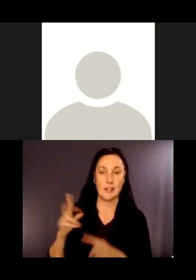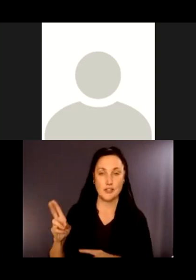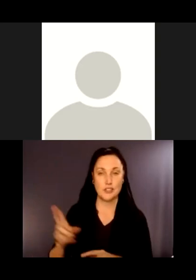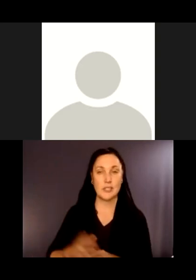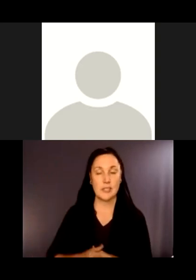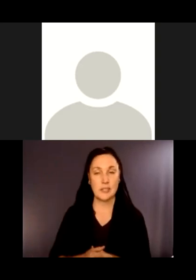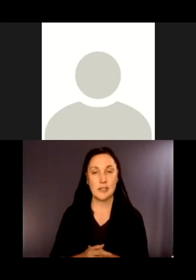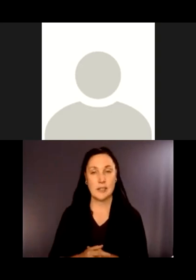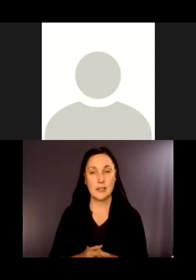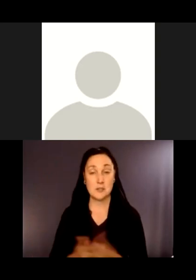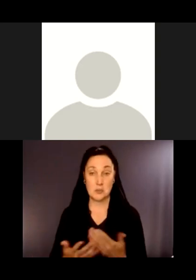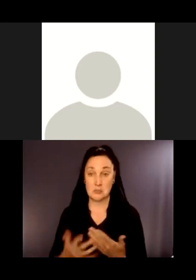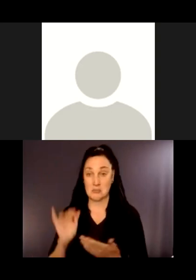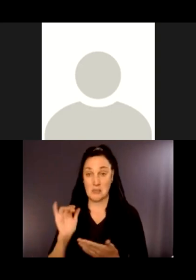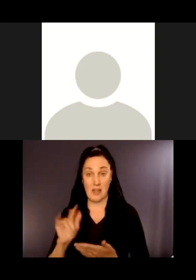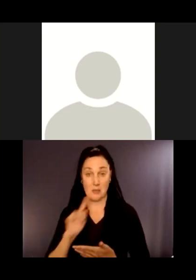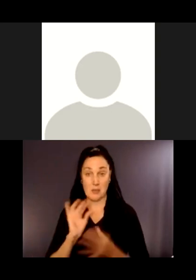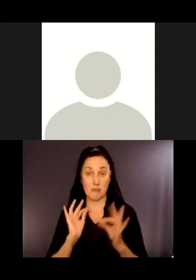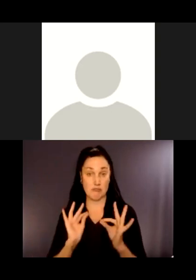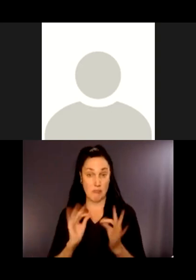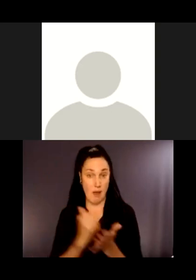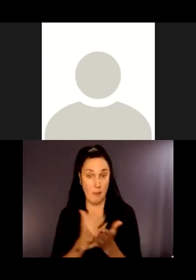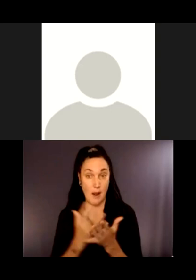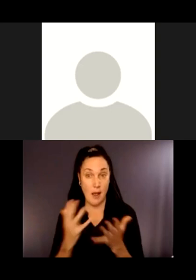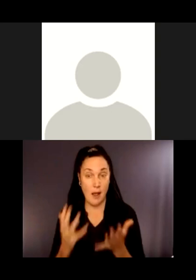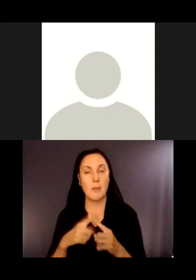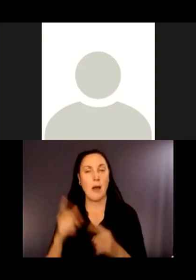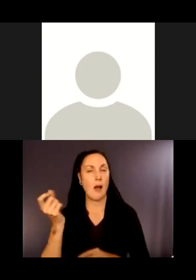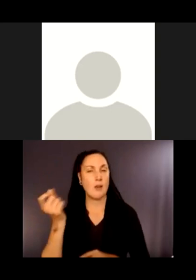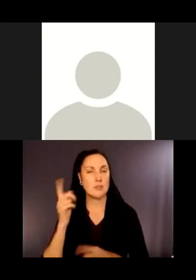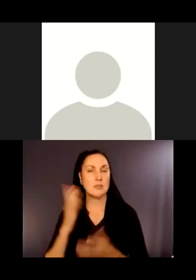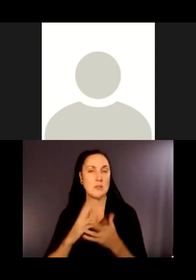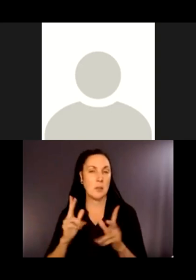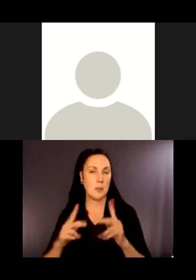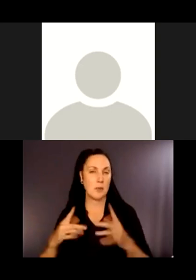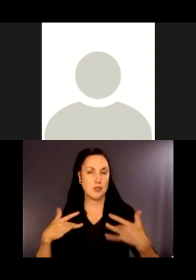So that's really helpful, but I understand the concern about,